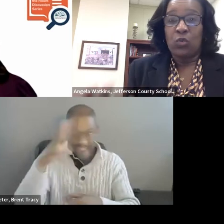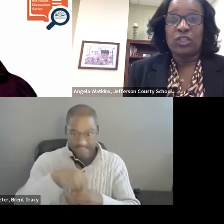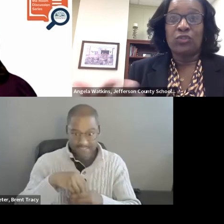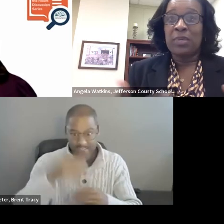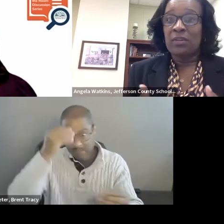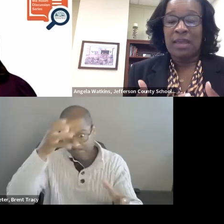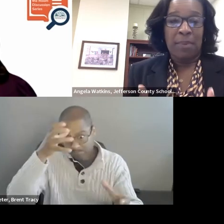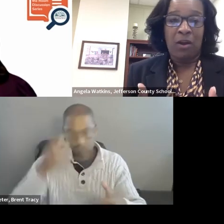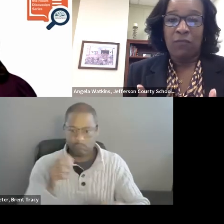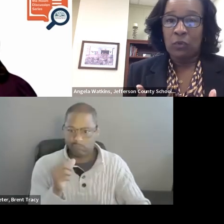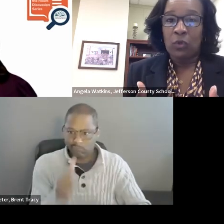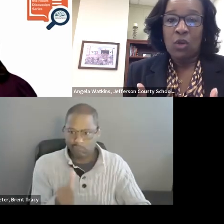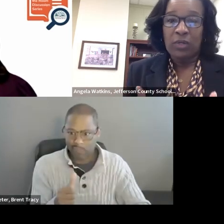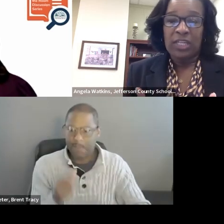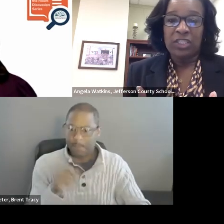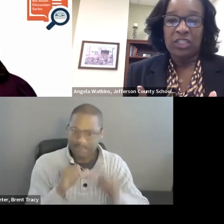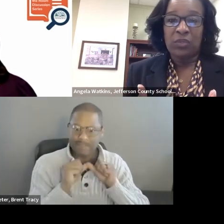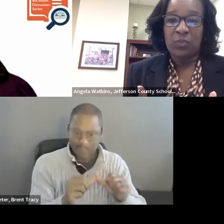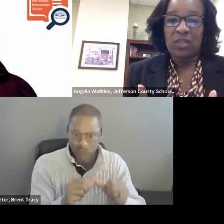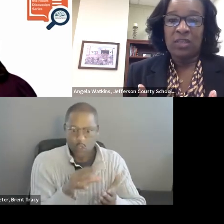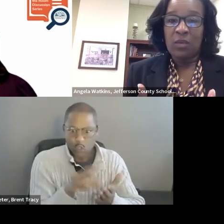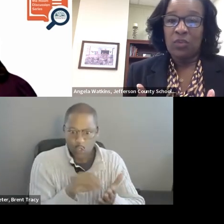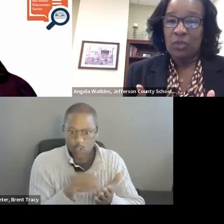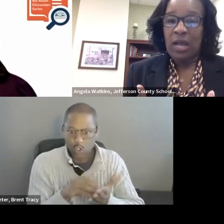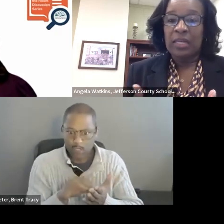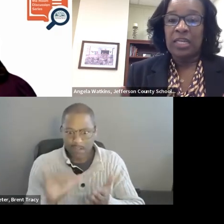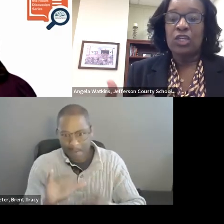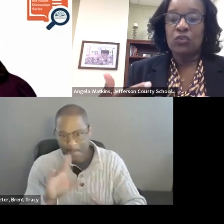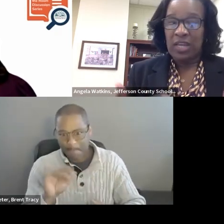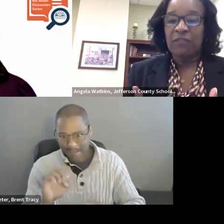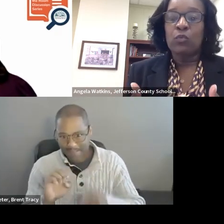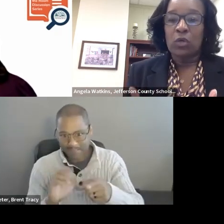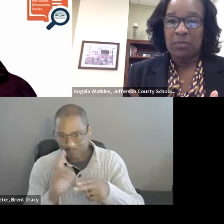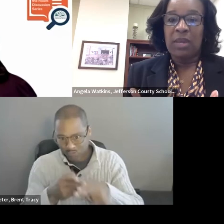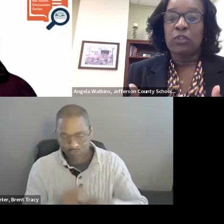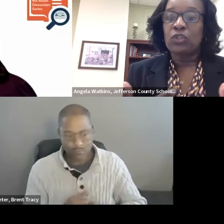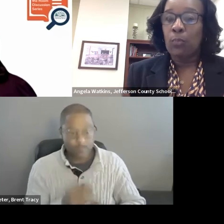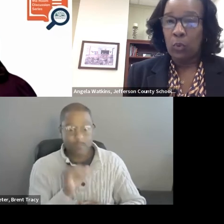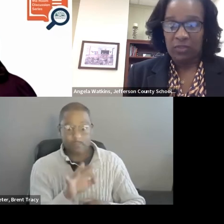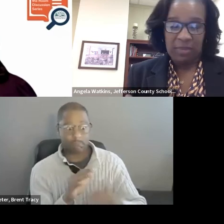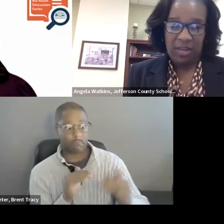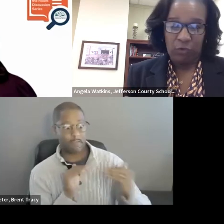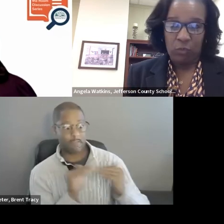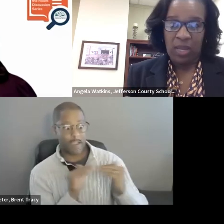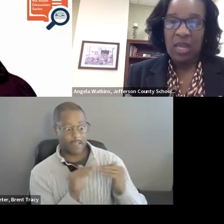Once you build that powerful relationship with your colleague, you definitely want to be able to support them in every way.